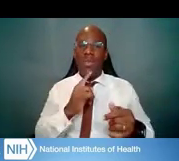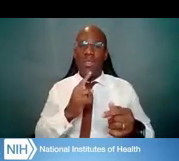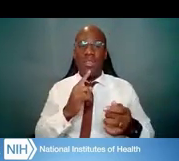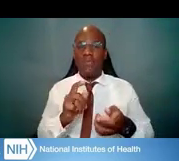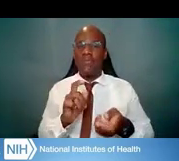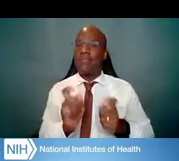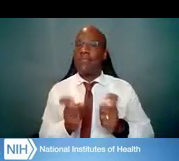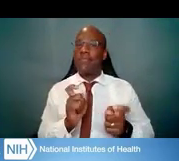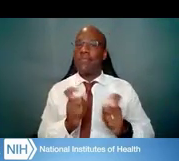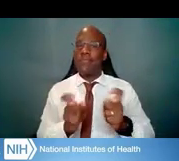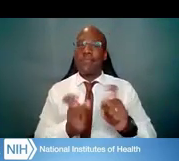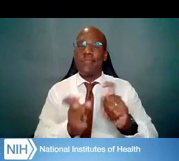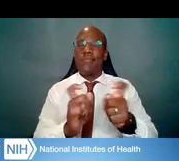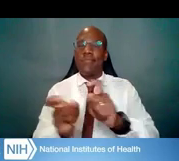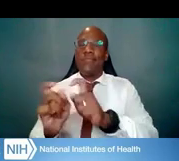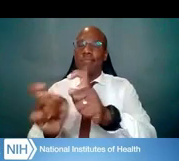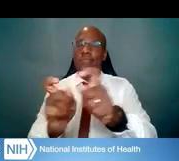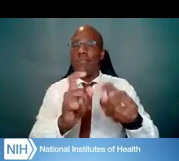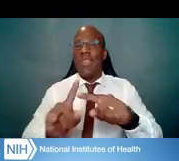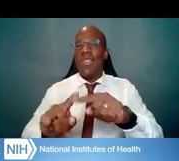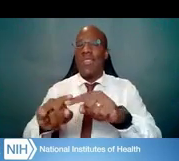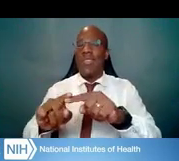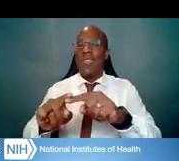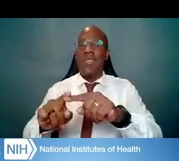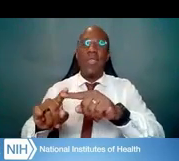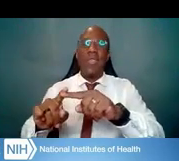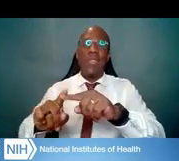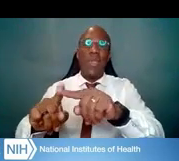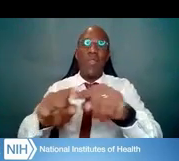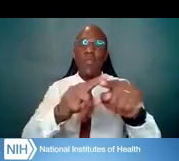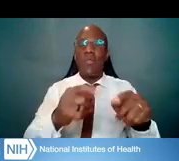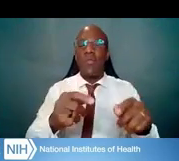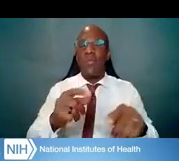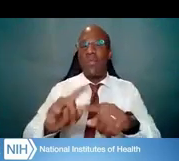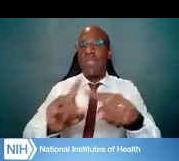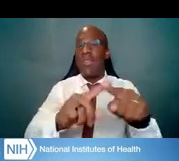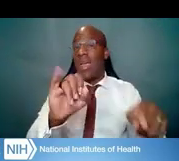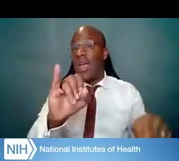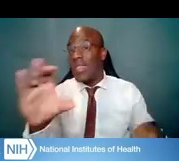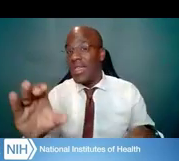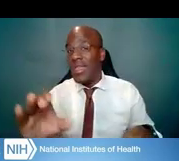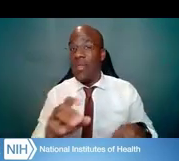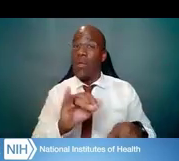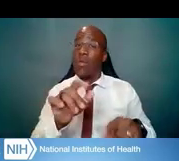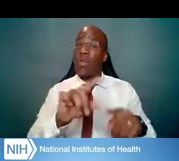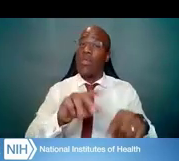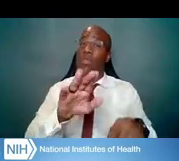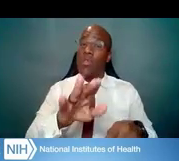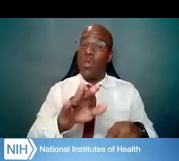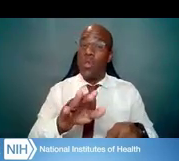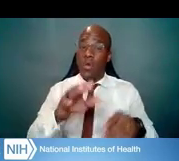and depends upon what your scientific focus is. The minimum research effort -- and this is true --